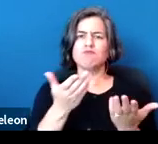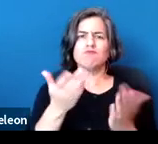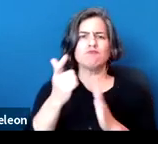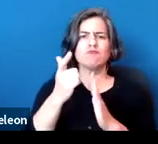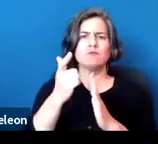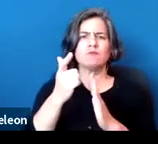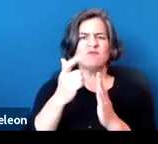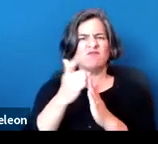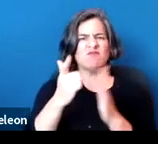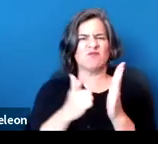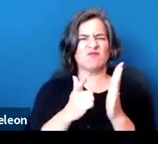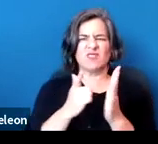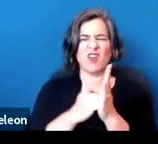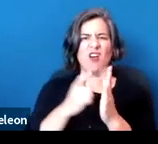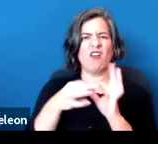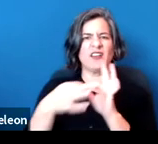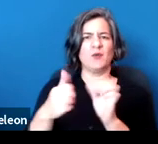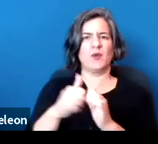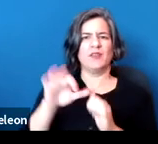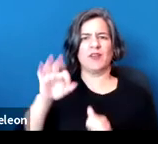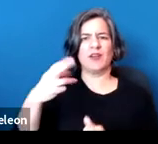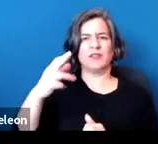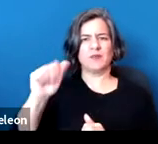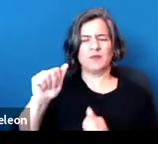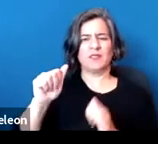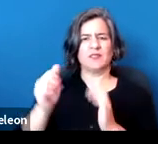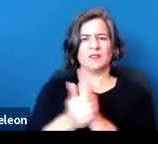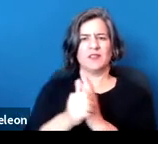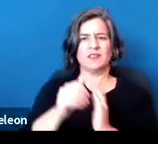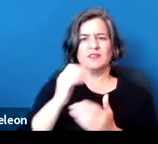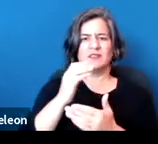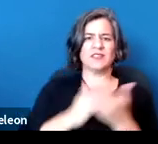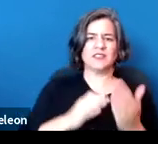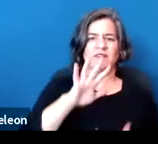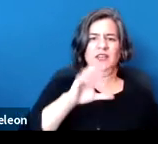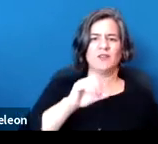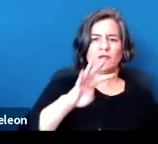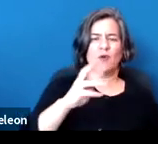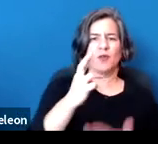of the Fair Housing Amendments Act, Section 504 of the Rehabilitation Act, and, of course,